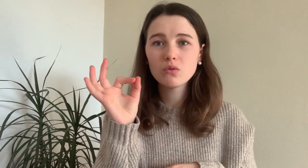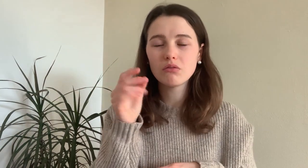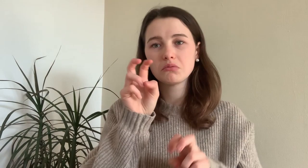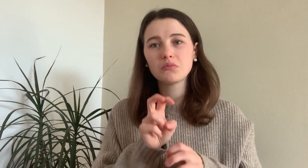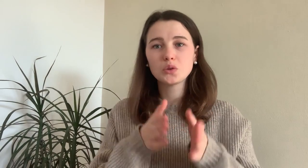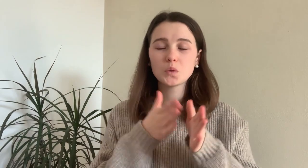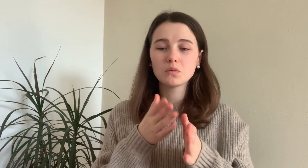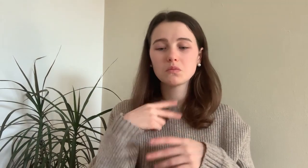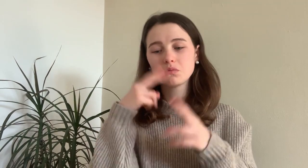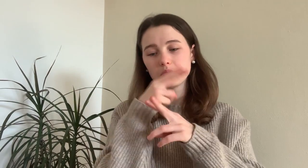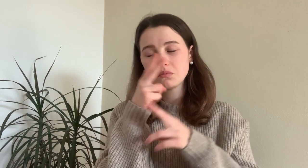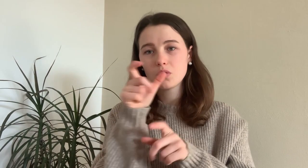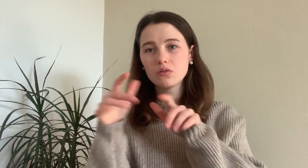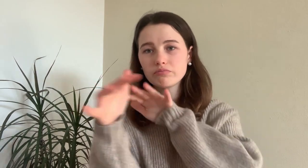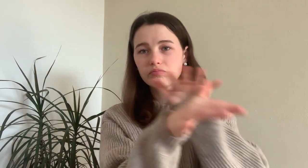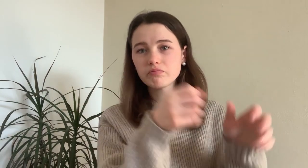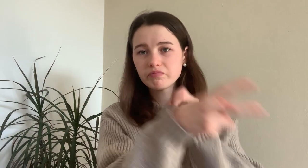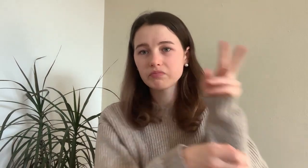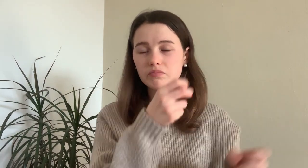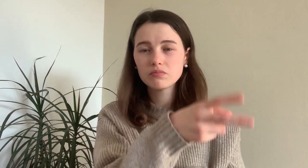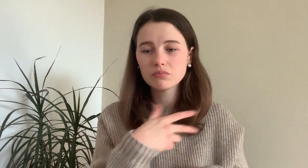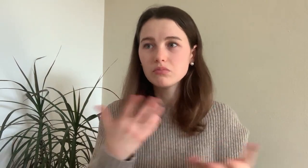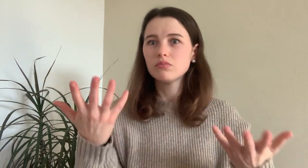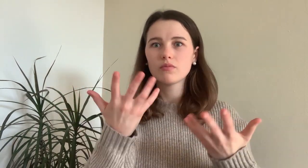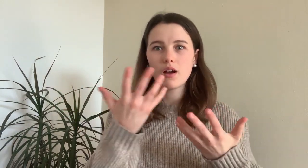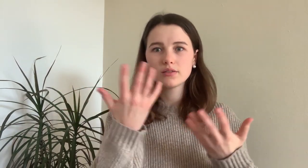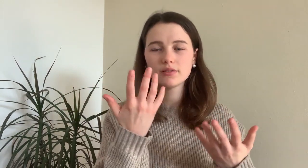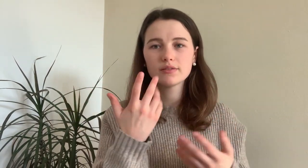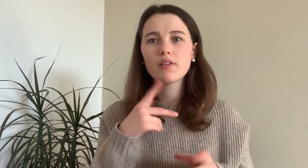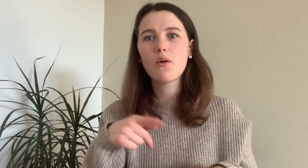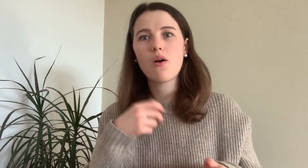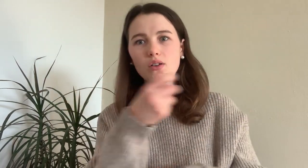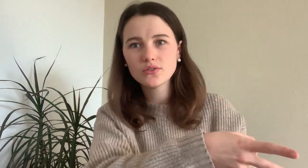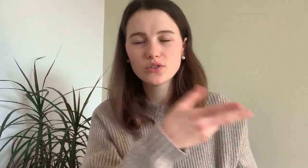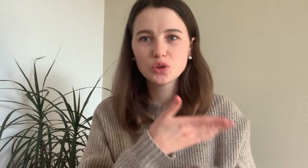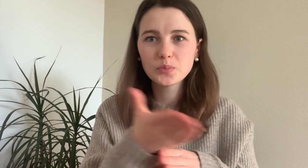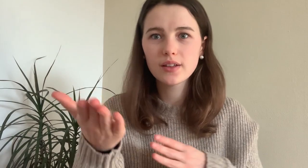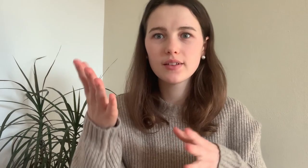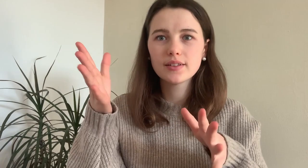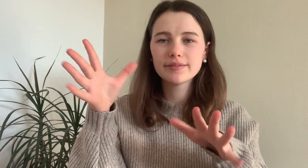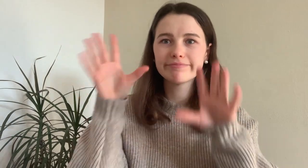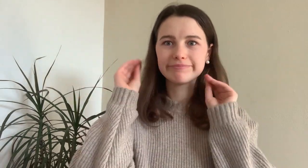or people would get out of the train because of technical difficulties I wouldn´t know...